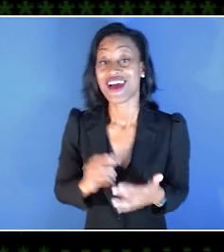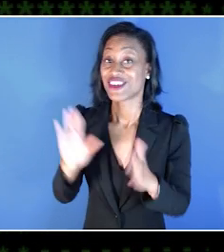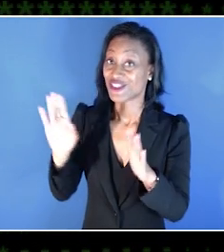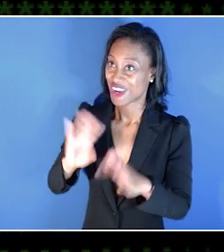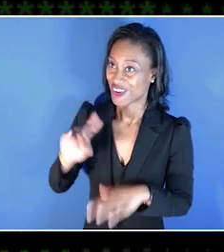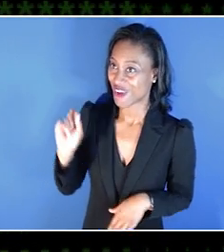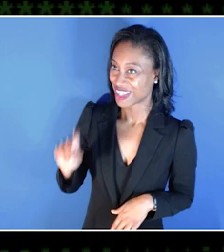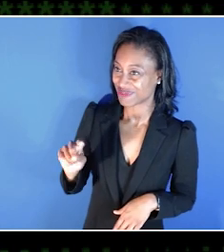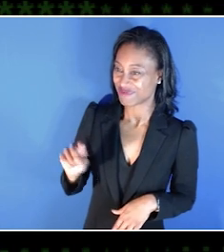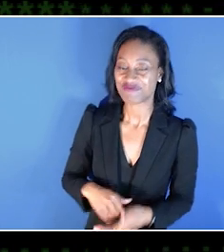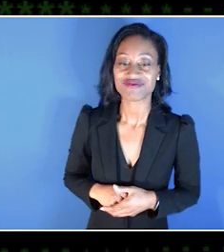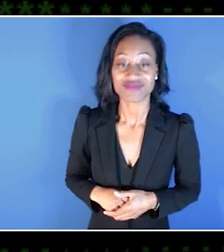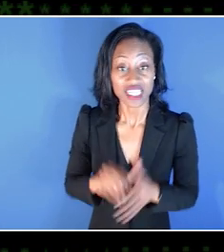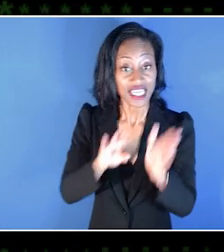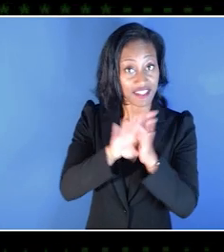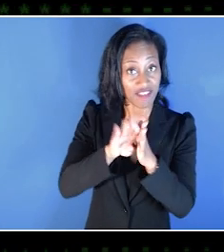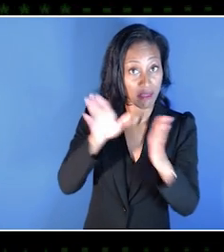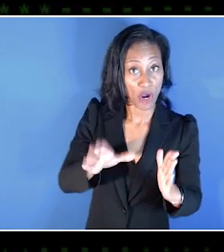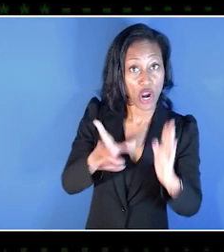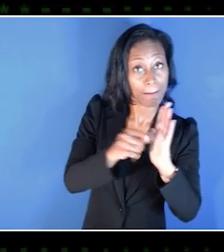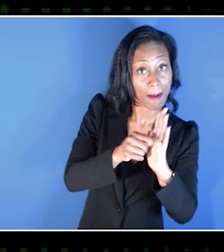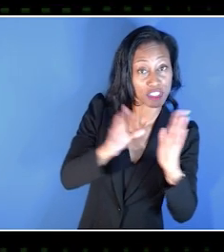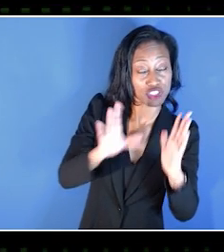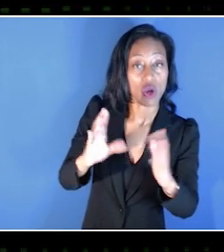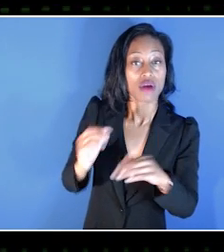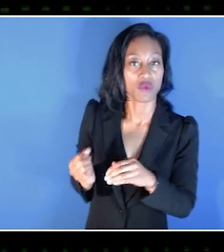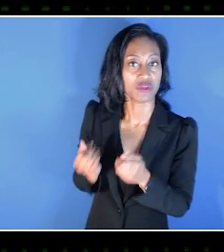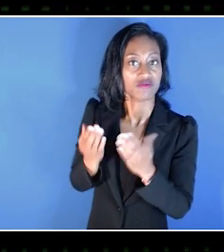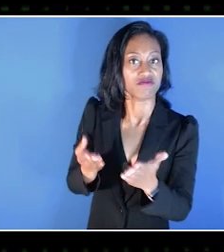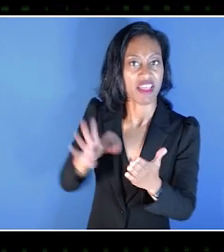So the developers and publishers will submit a title to us,